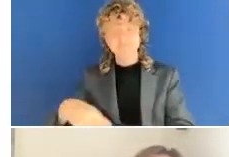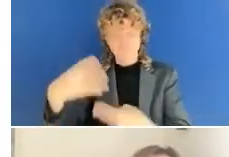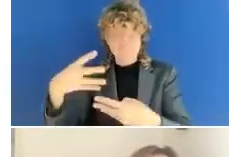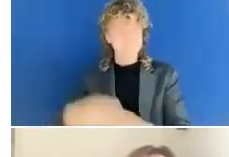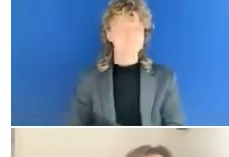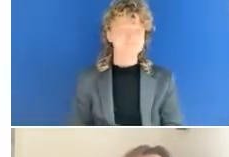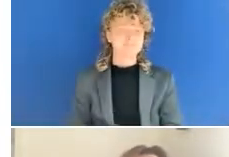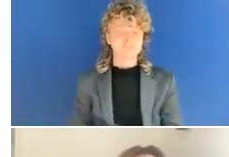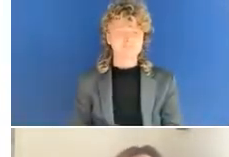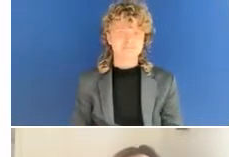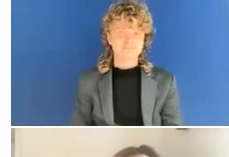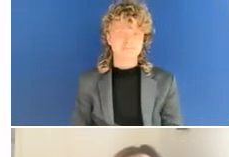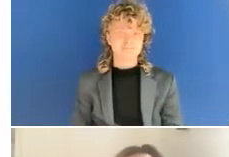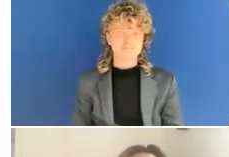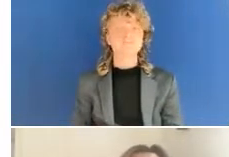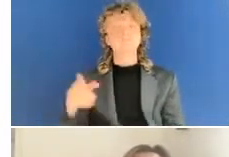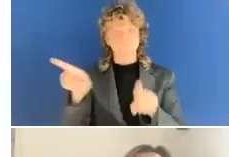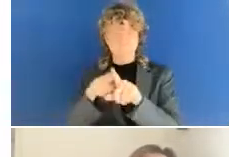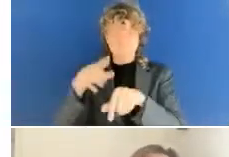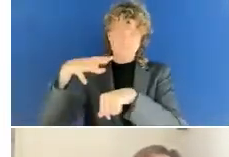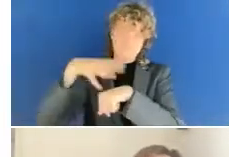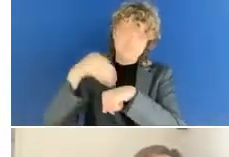(Speaking Swedish).